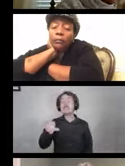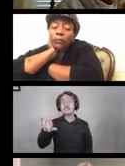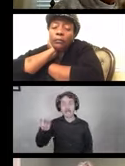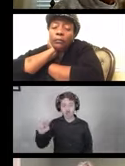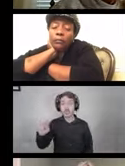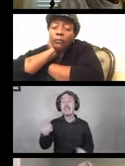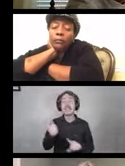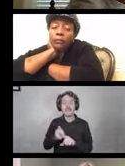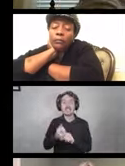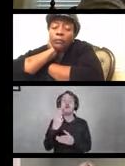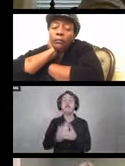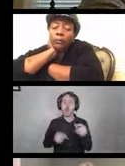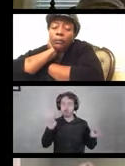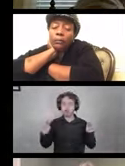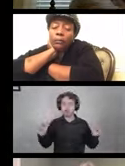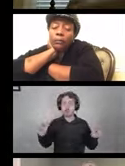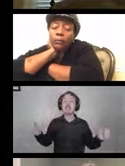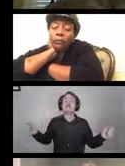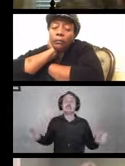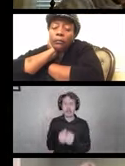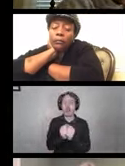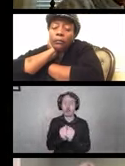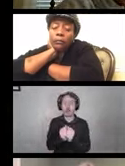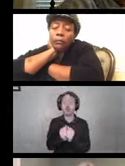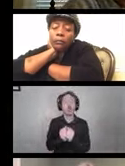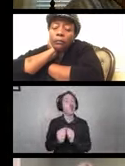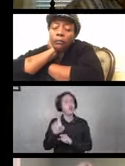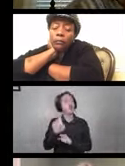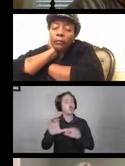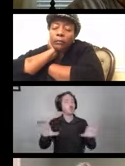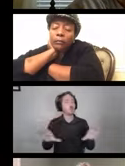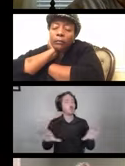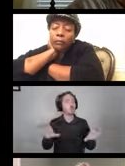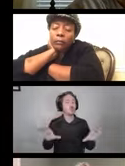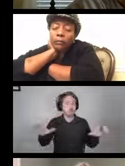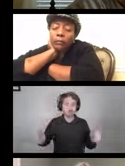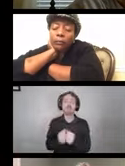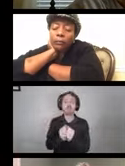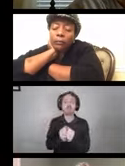So we should do both to make sure that devices are safe